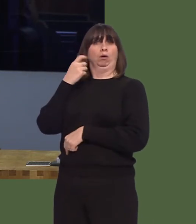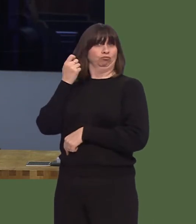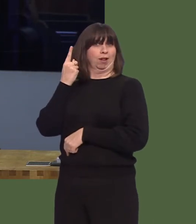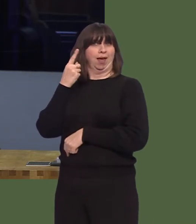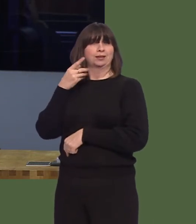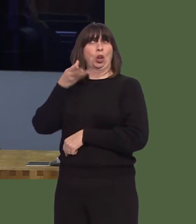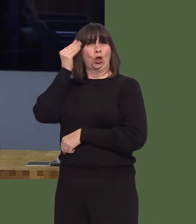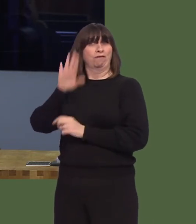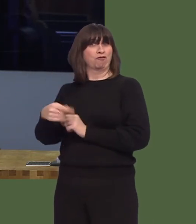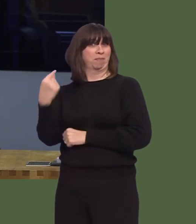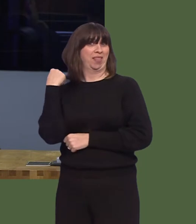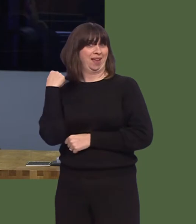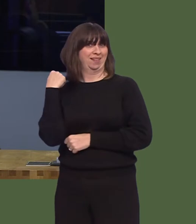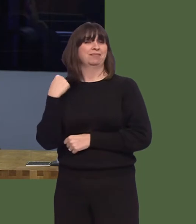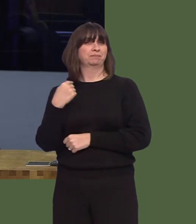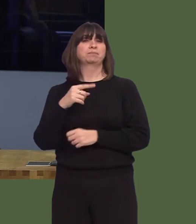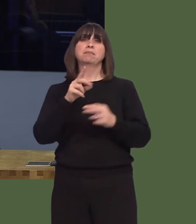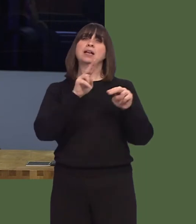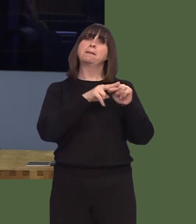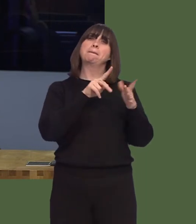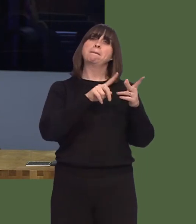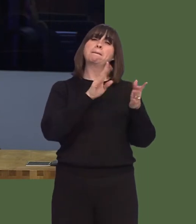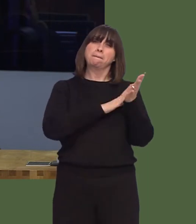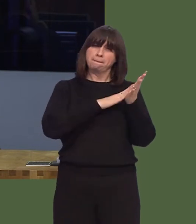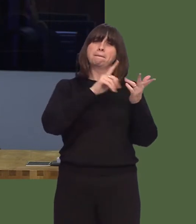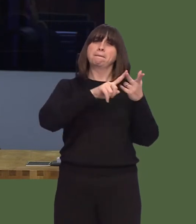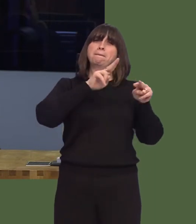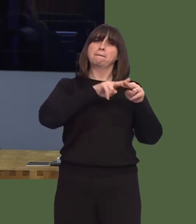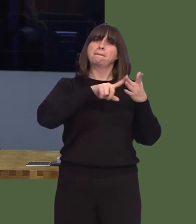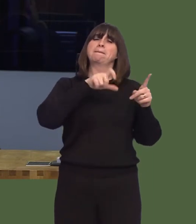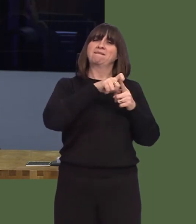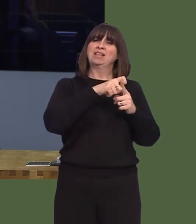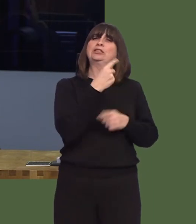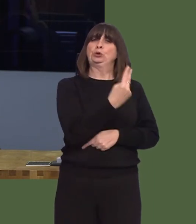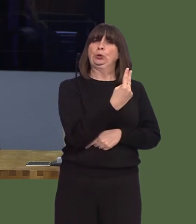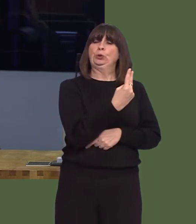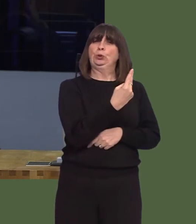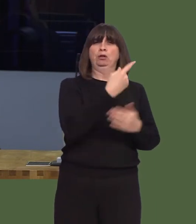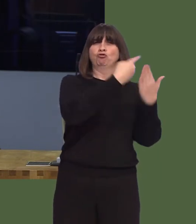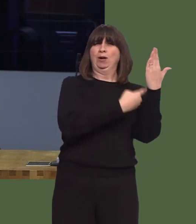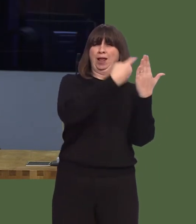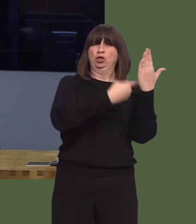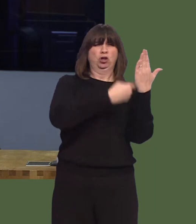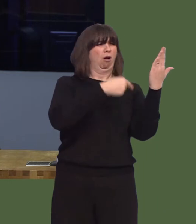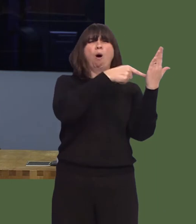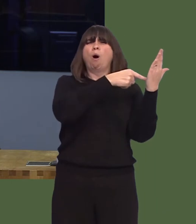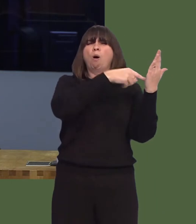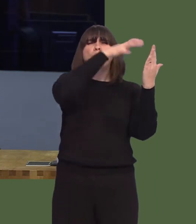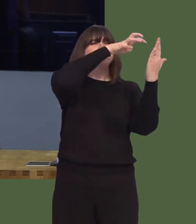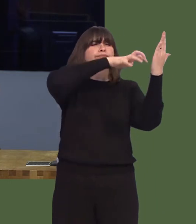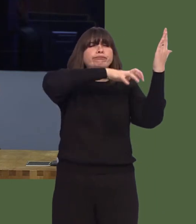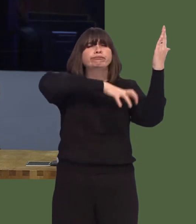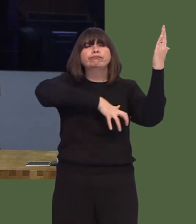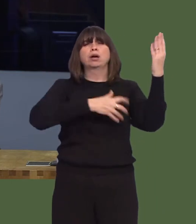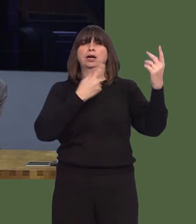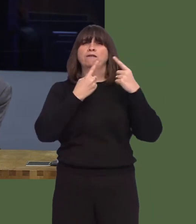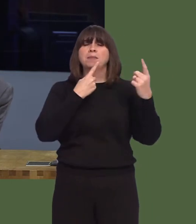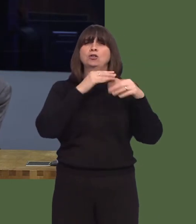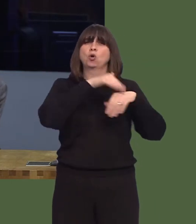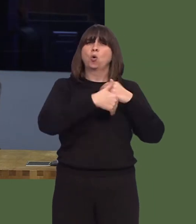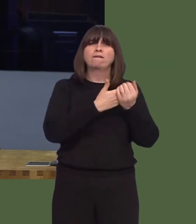But, regulation such as MiFID II, which requires this vast amount of information storage and